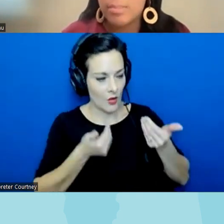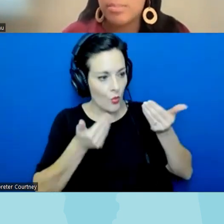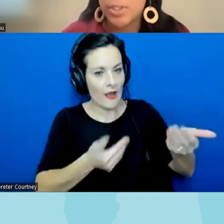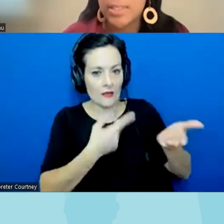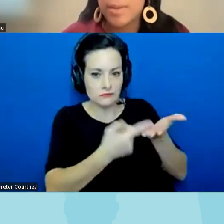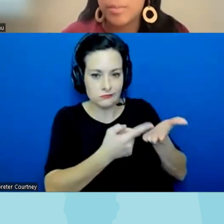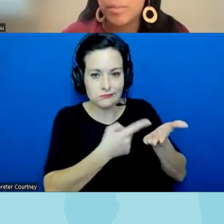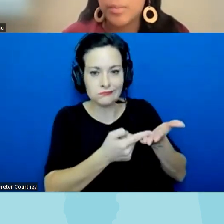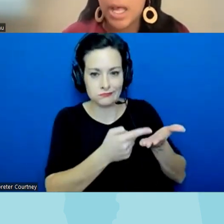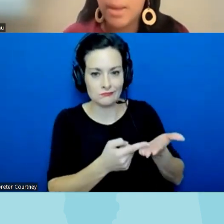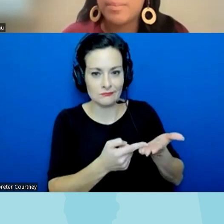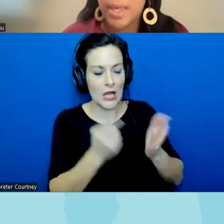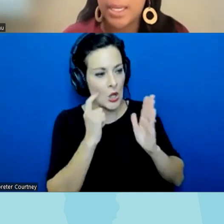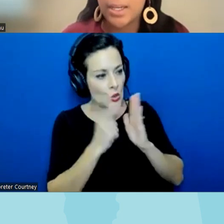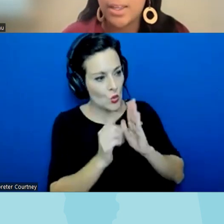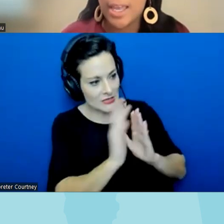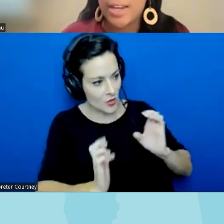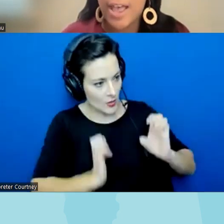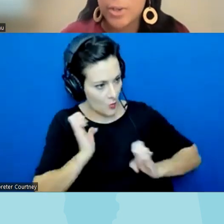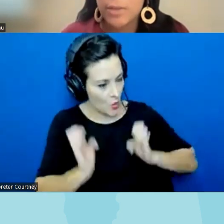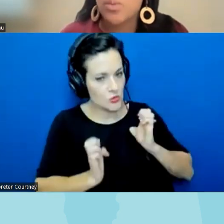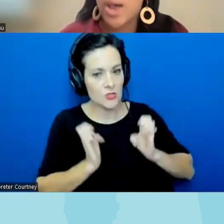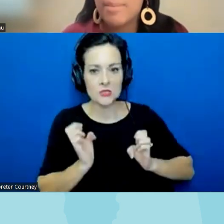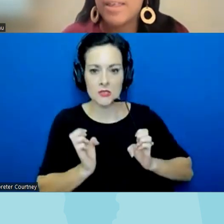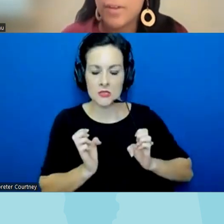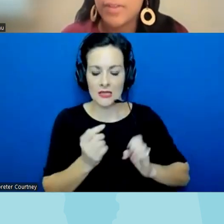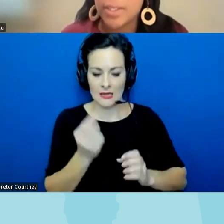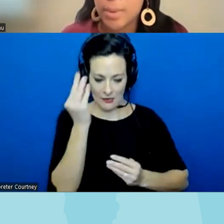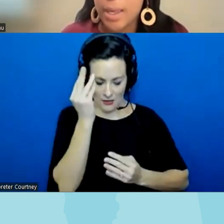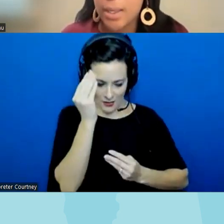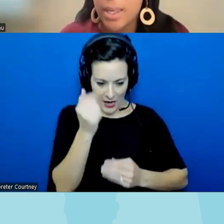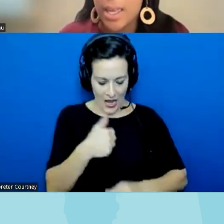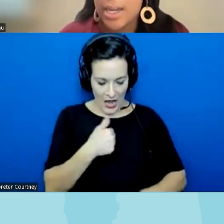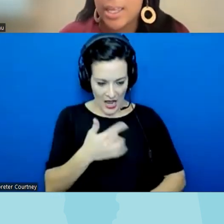the emotions that come up and kind of ask yourself like why am I feeling this way and I